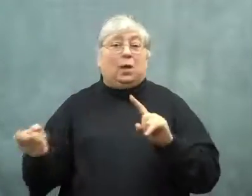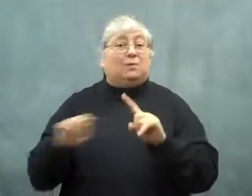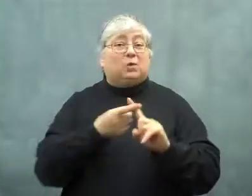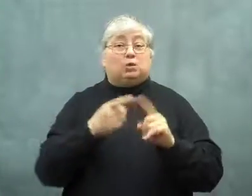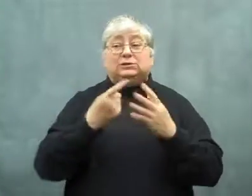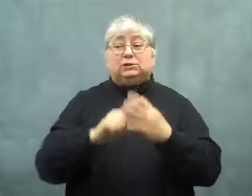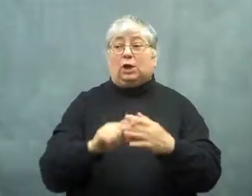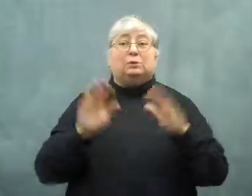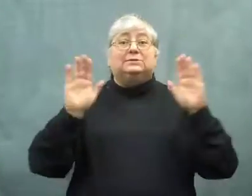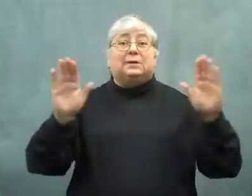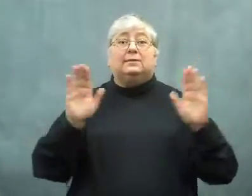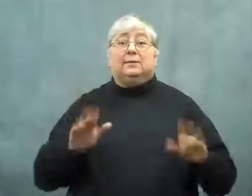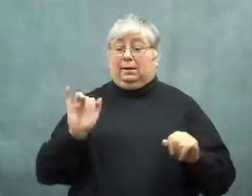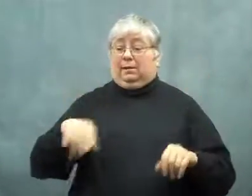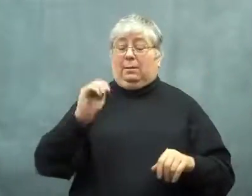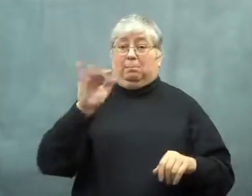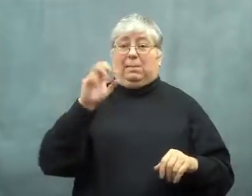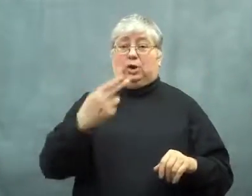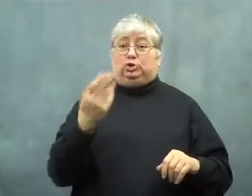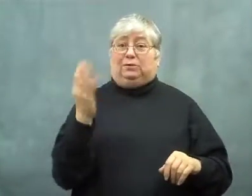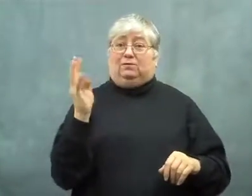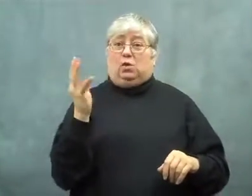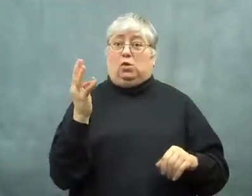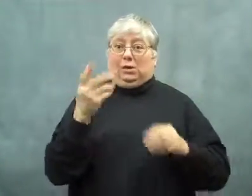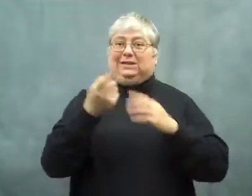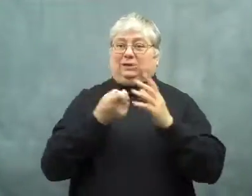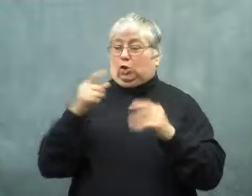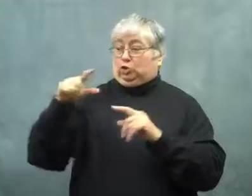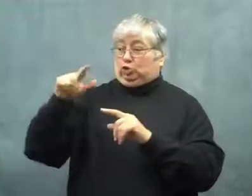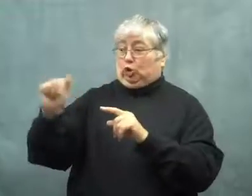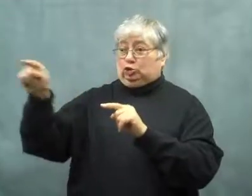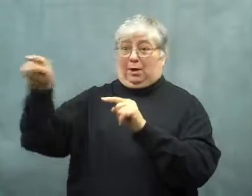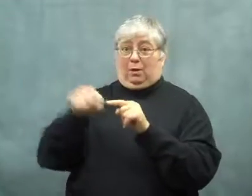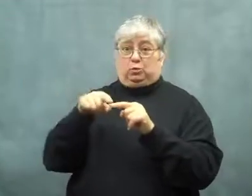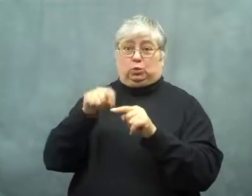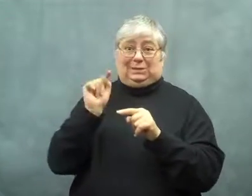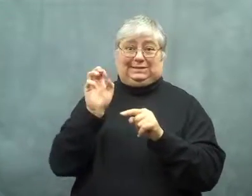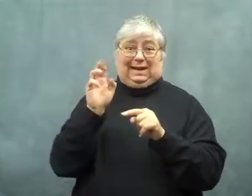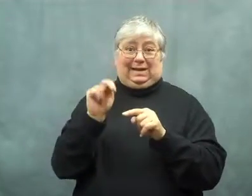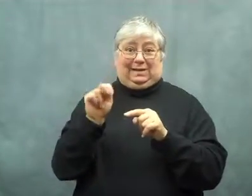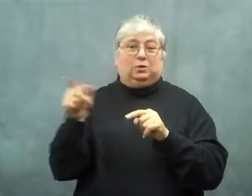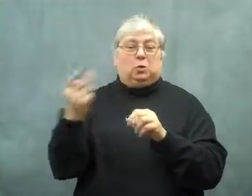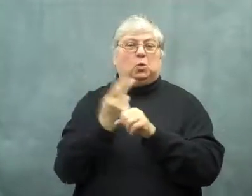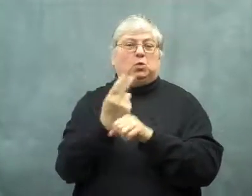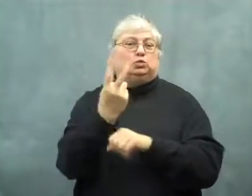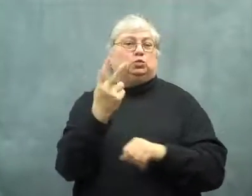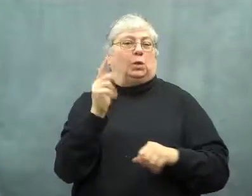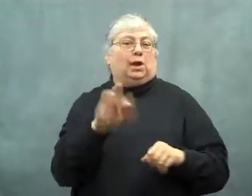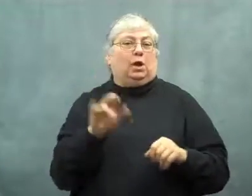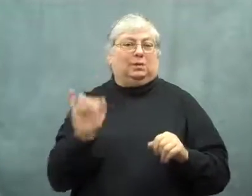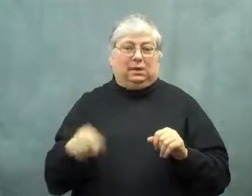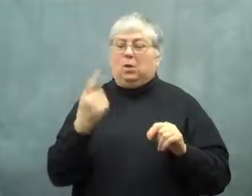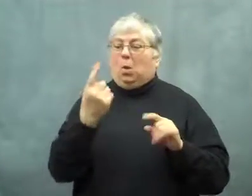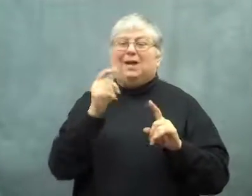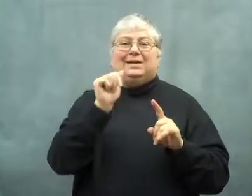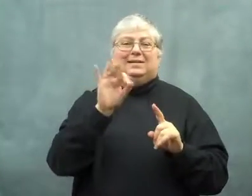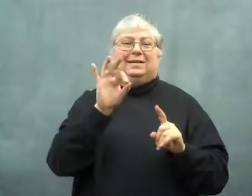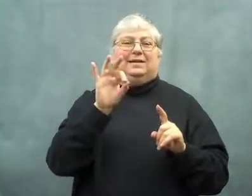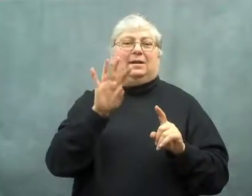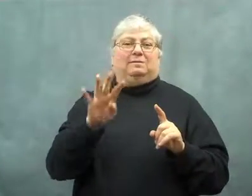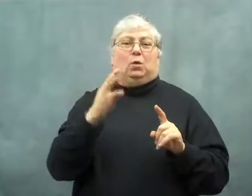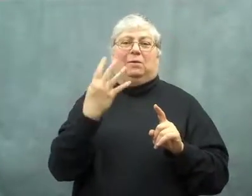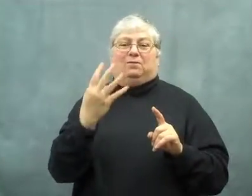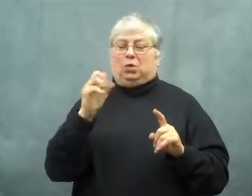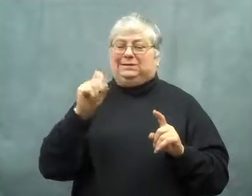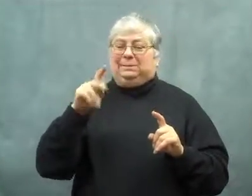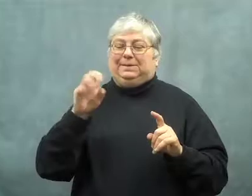They started out on Sunday, March 4, and went from Georgia to Tennessee.